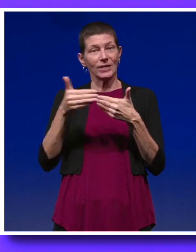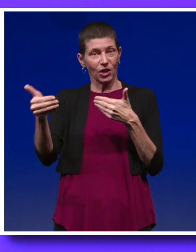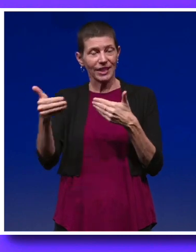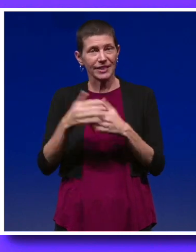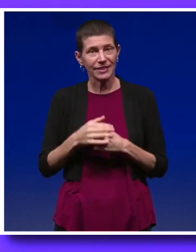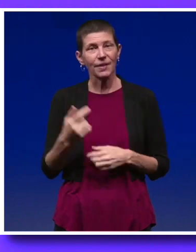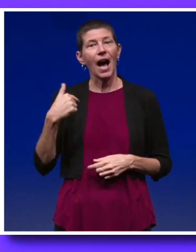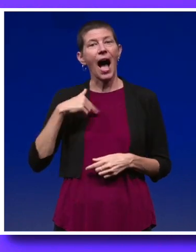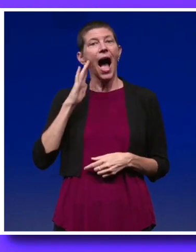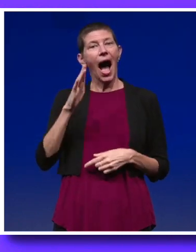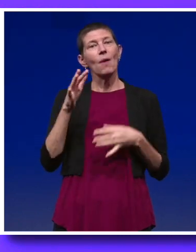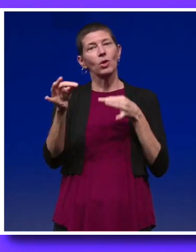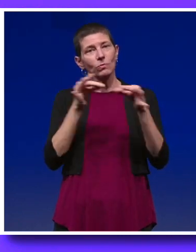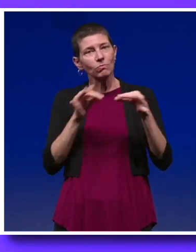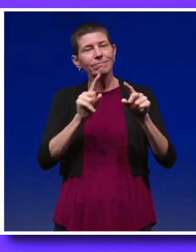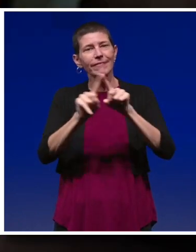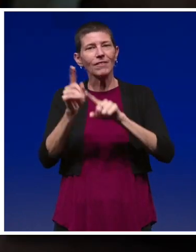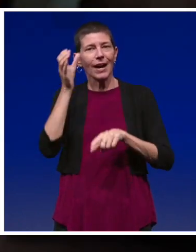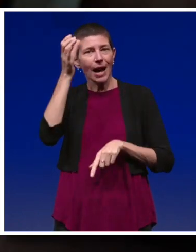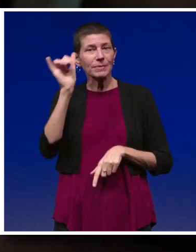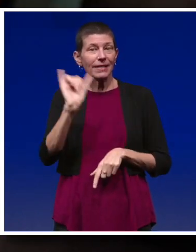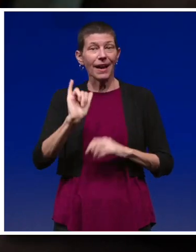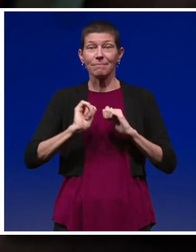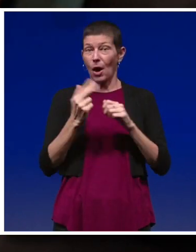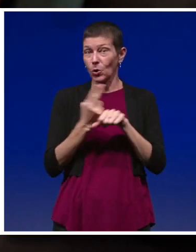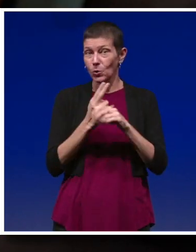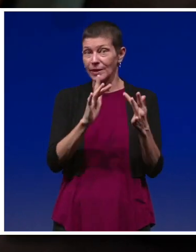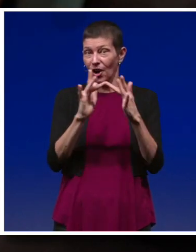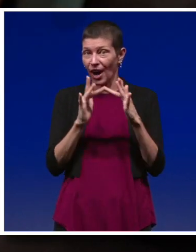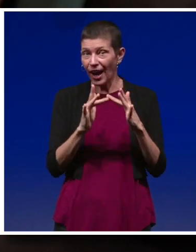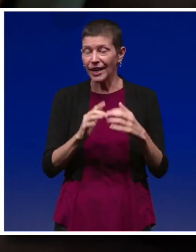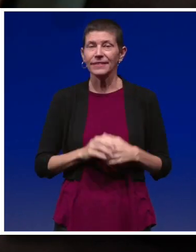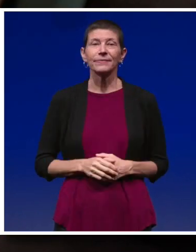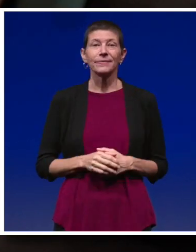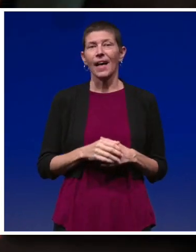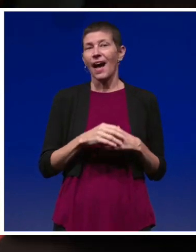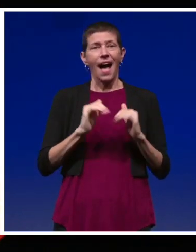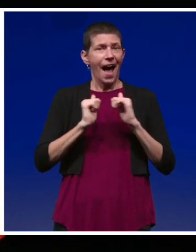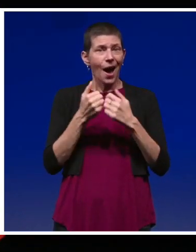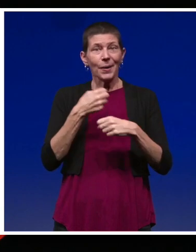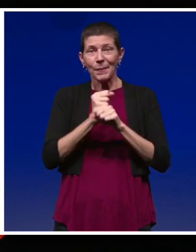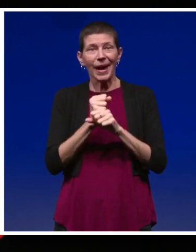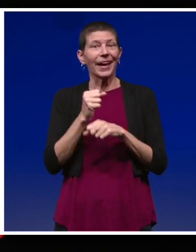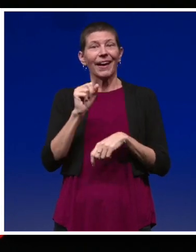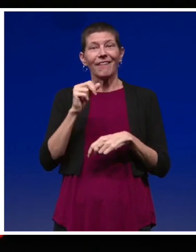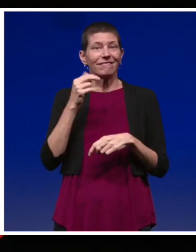where I will present you with concepts like how to use the Internet and how to make a video call